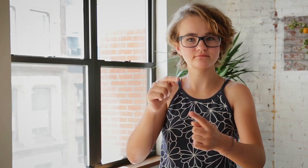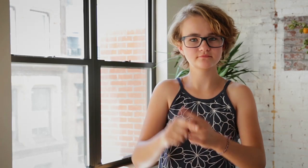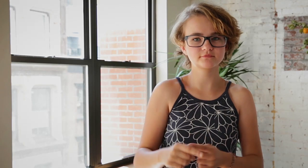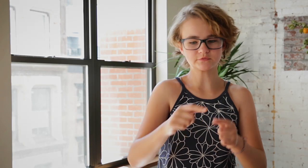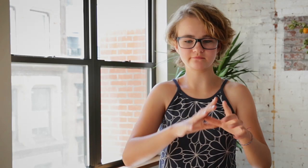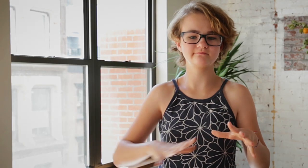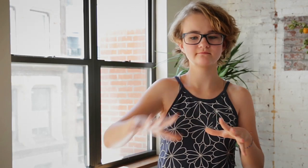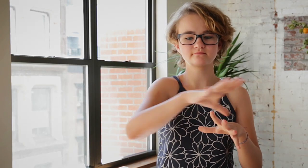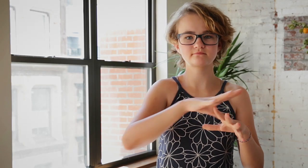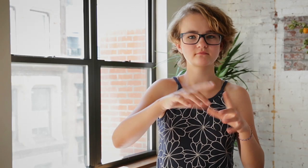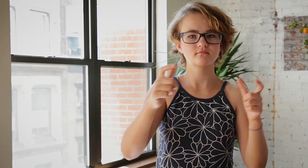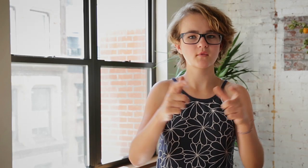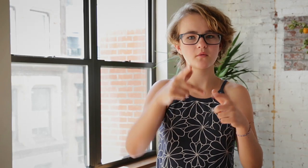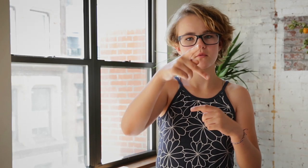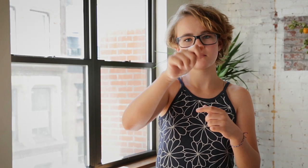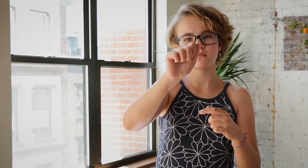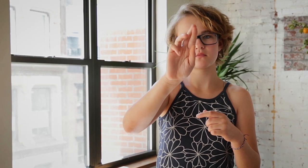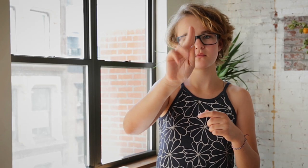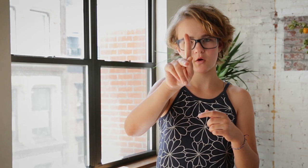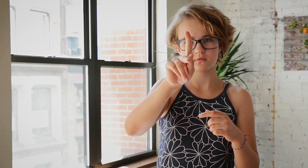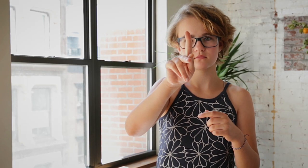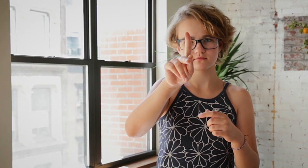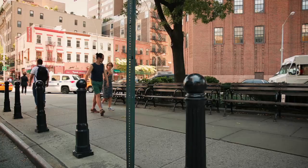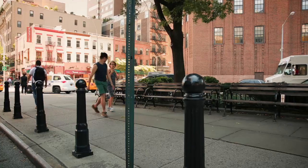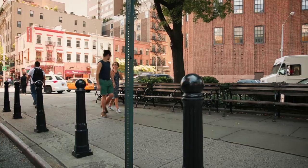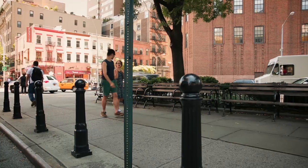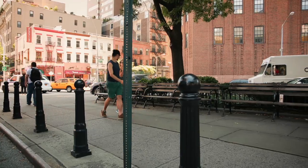Then we went to a small park.